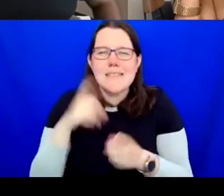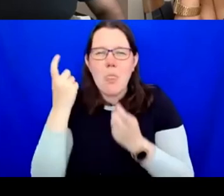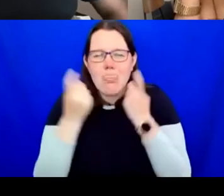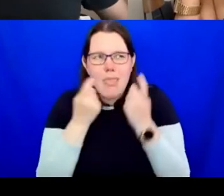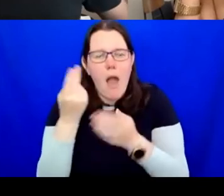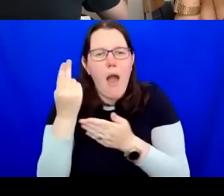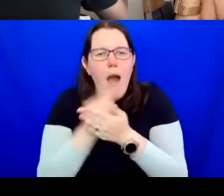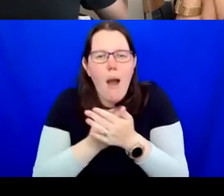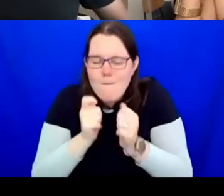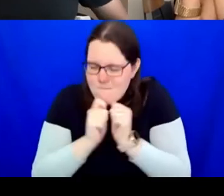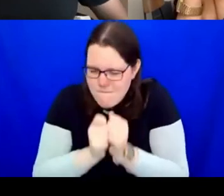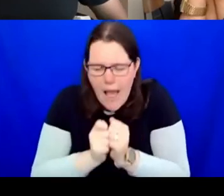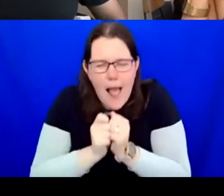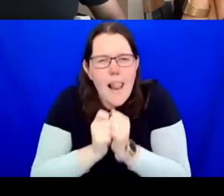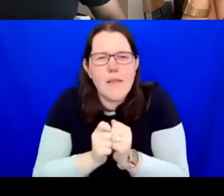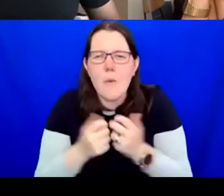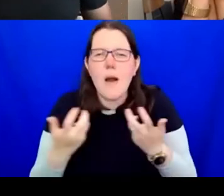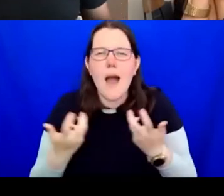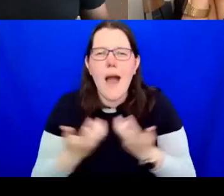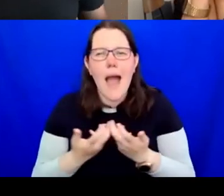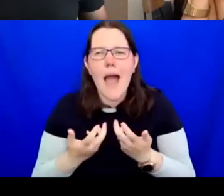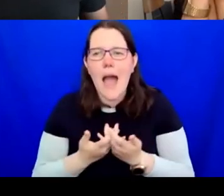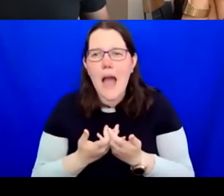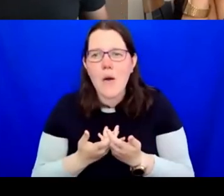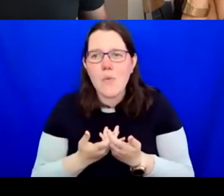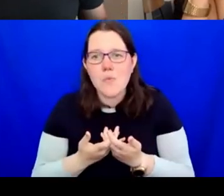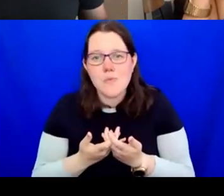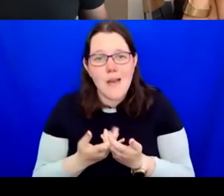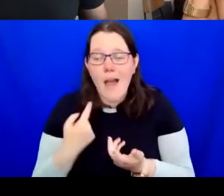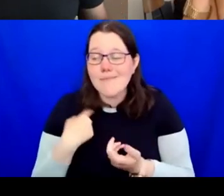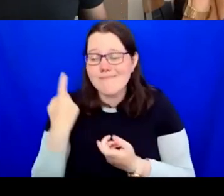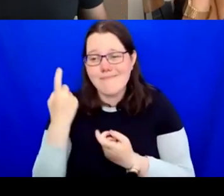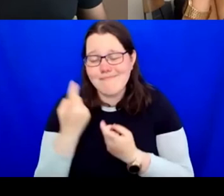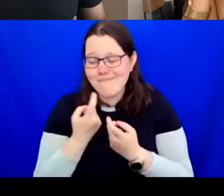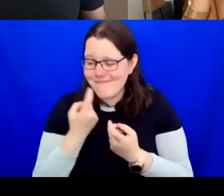the amount of times that I've been asked to do stuff for free, you know. If I had been paid